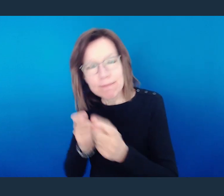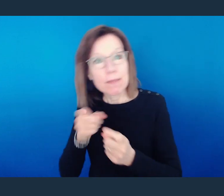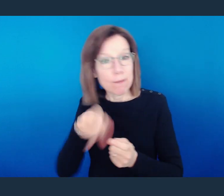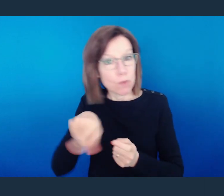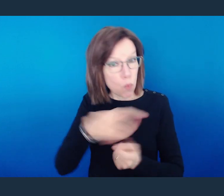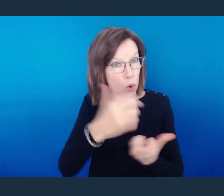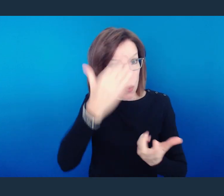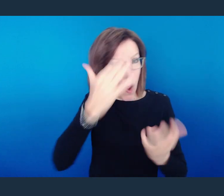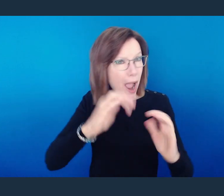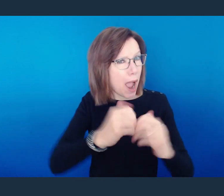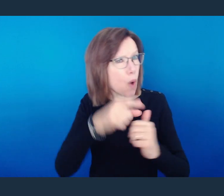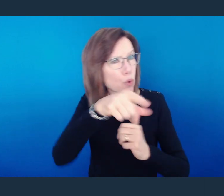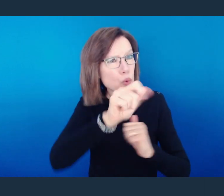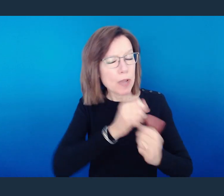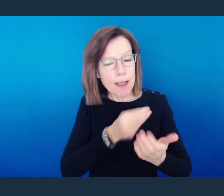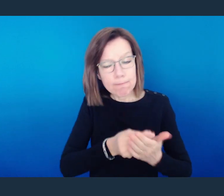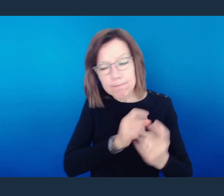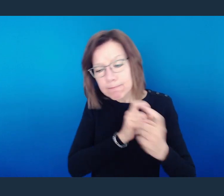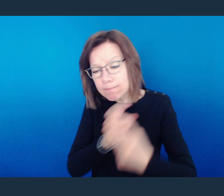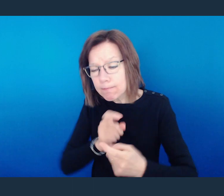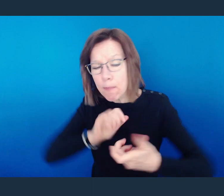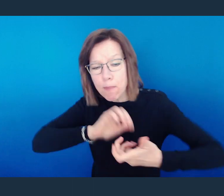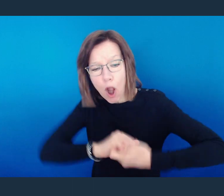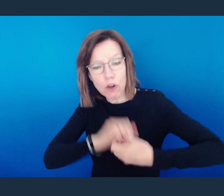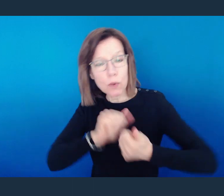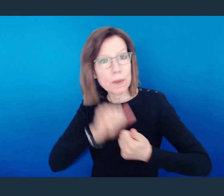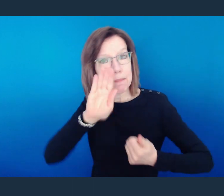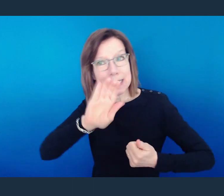If you would like to know more about how you can financially partner with Bethany Community